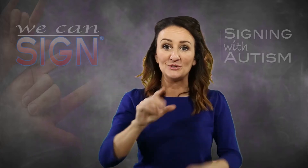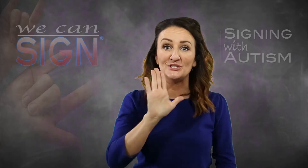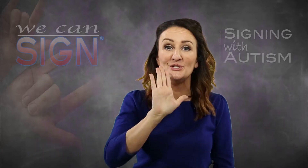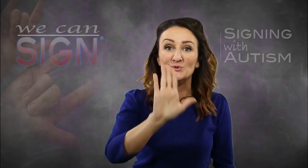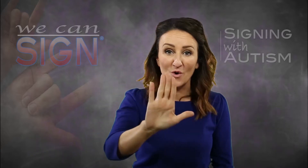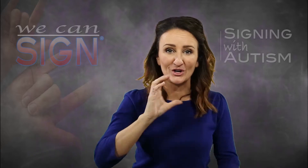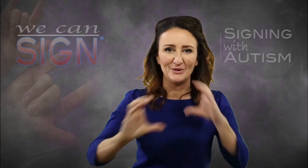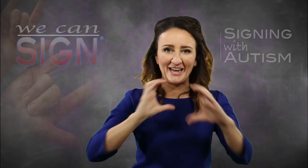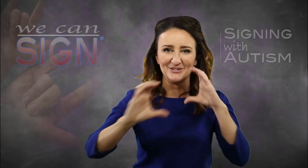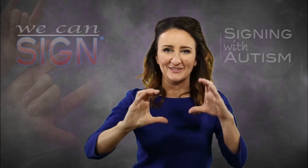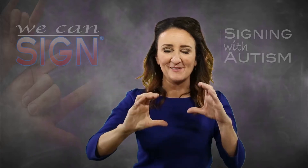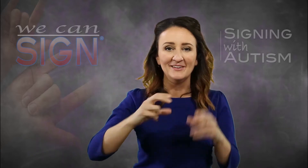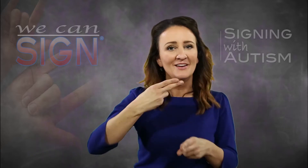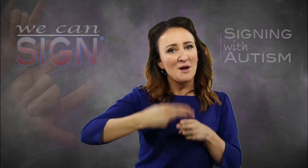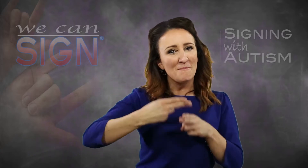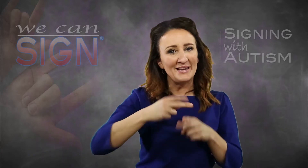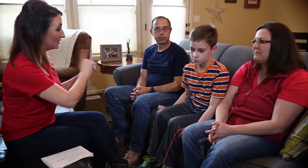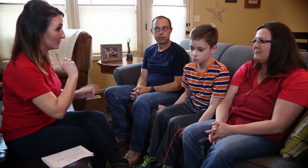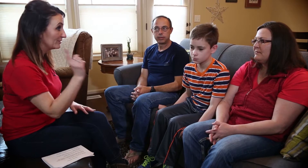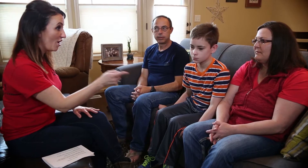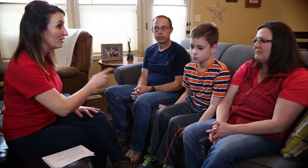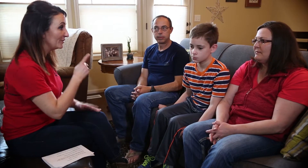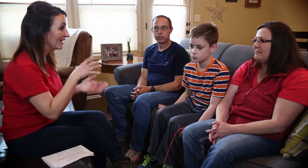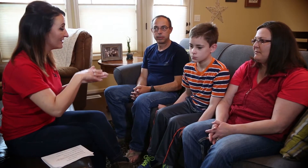children, and the people they interact with every day.